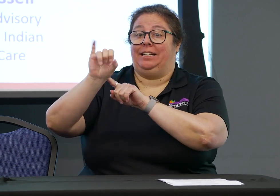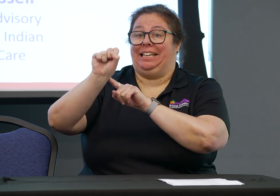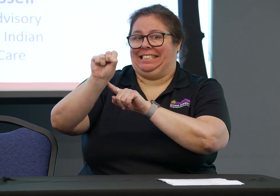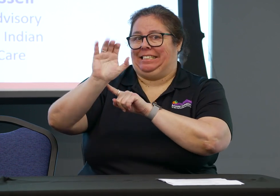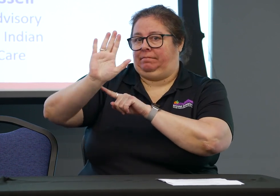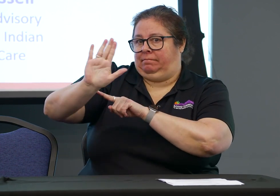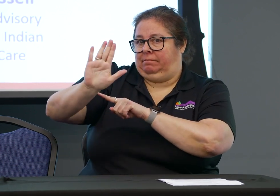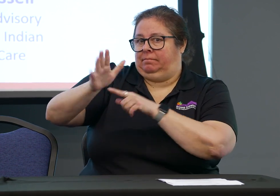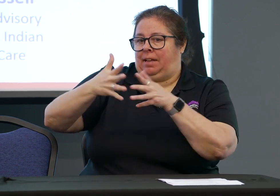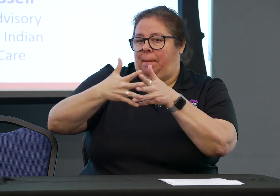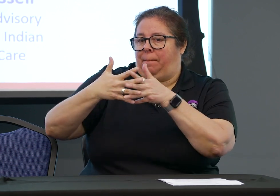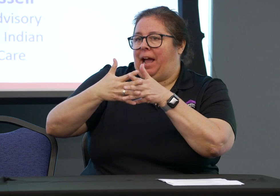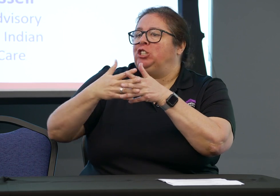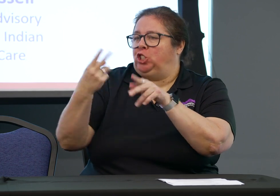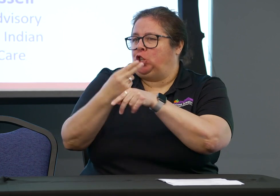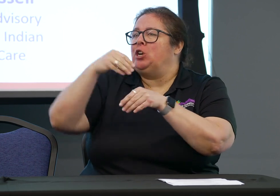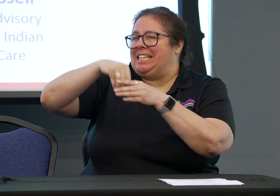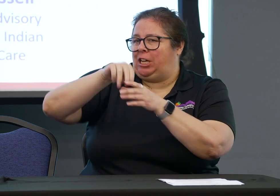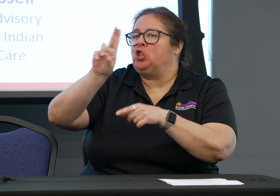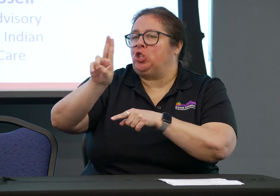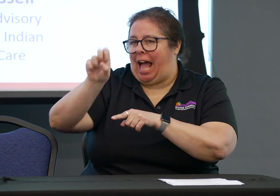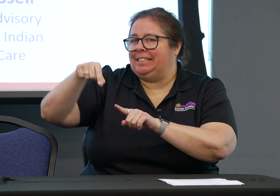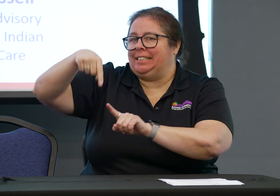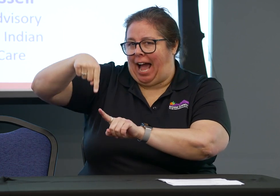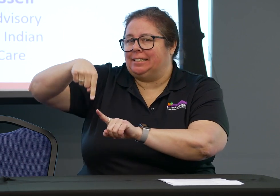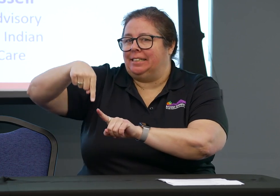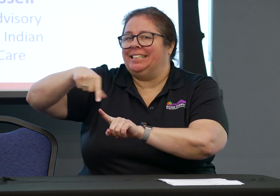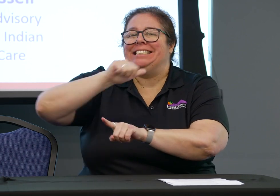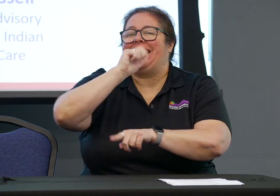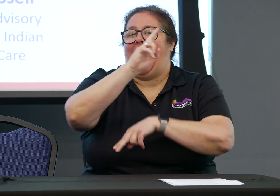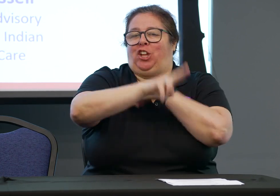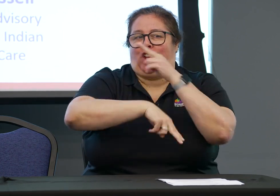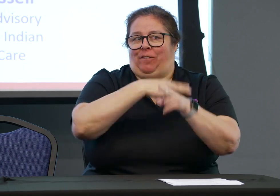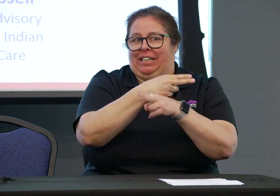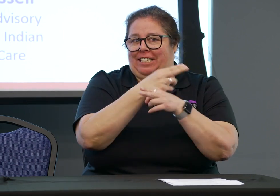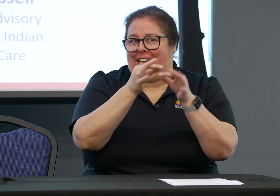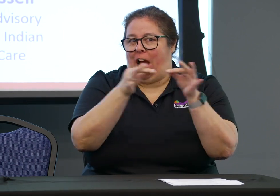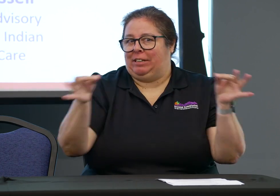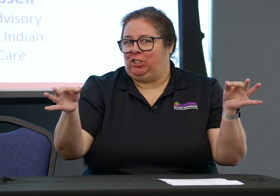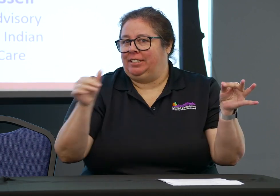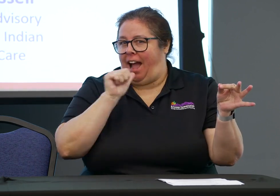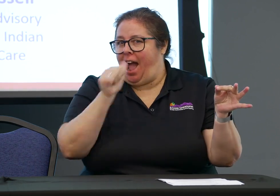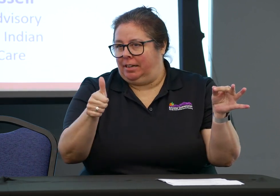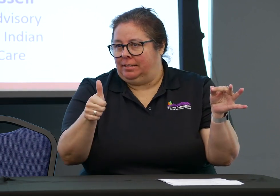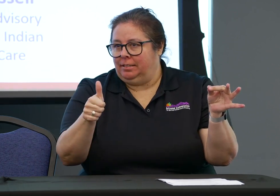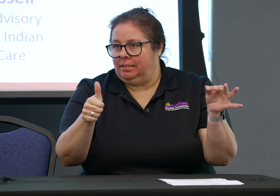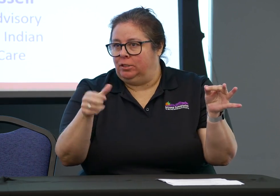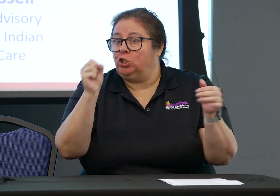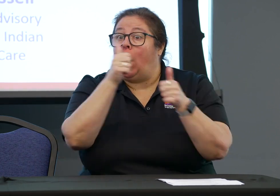it's important to know that ASL is the sign language that's used here in America.